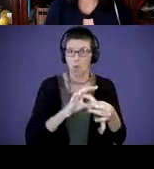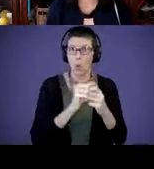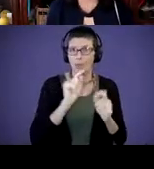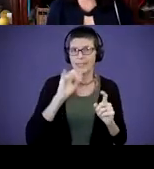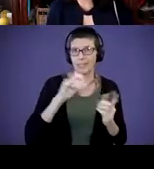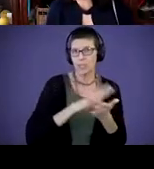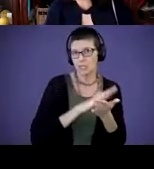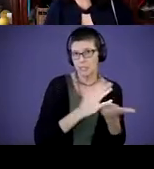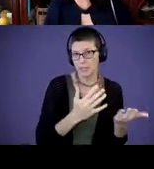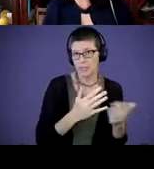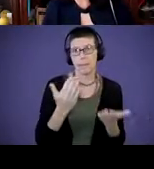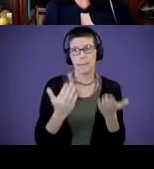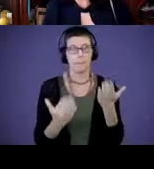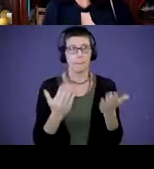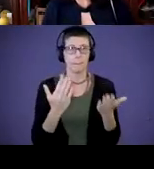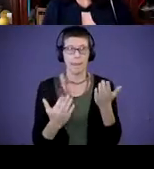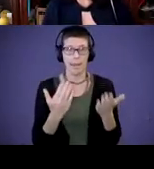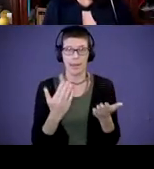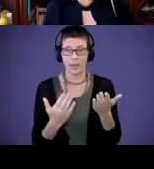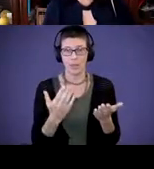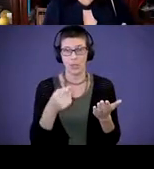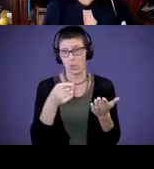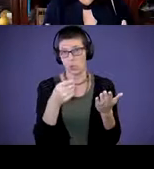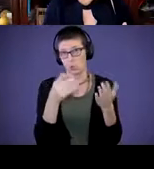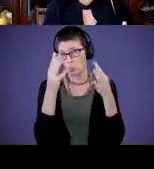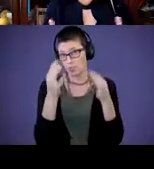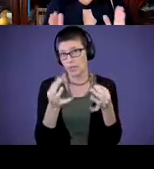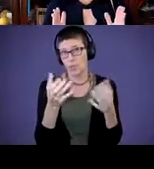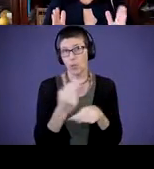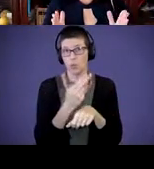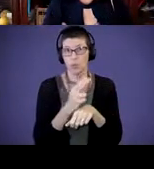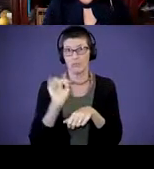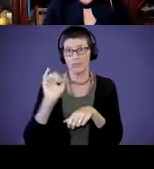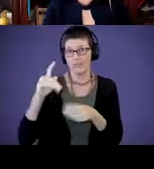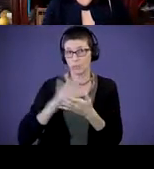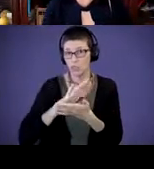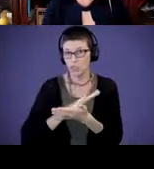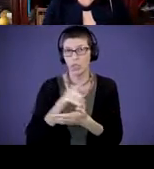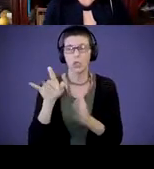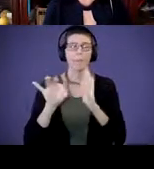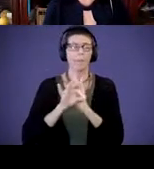you decide you want to use a tip sheet, you pick early literacy. We're going to focus on that.